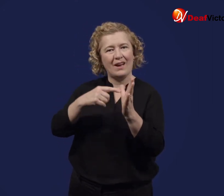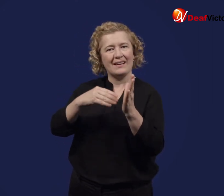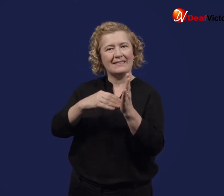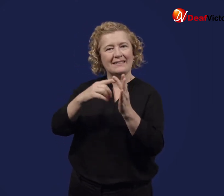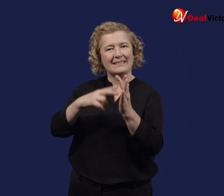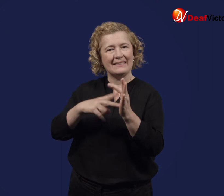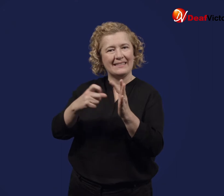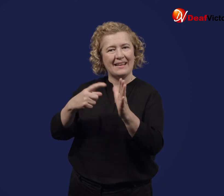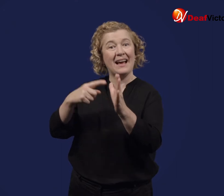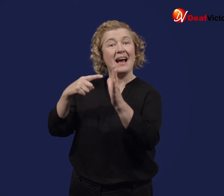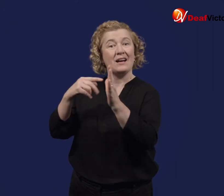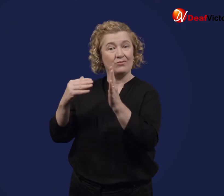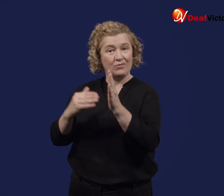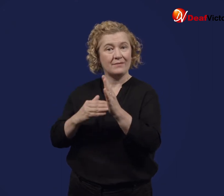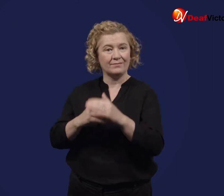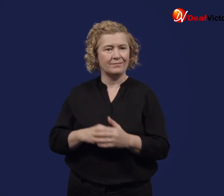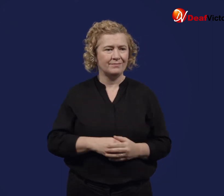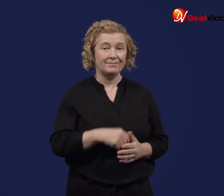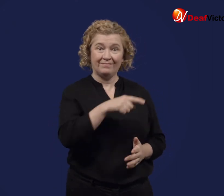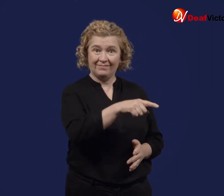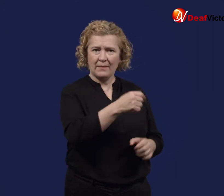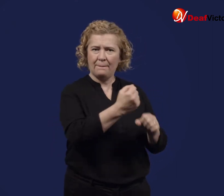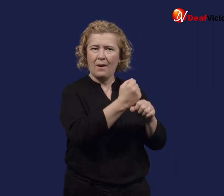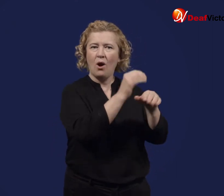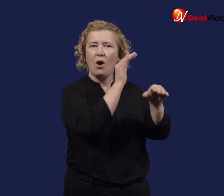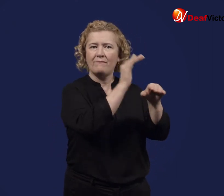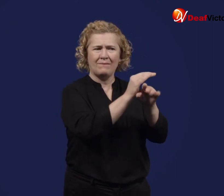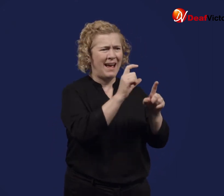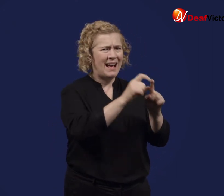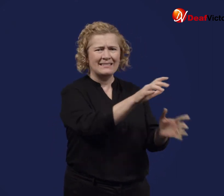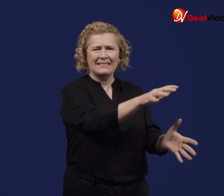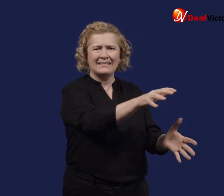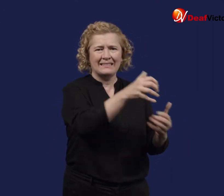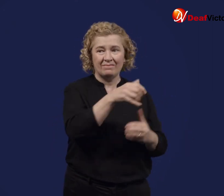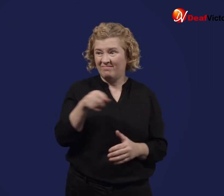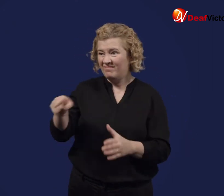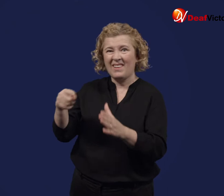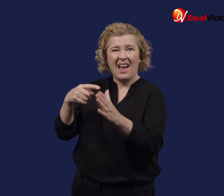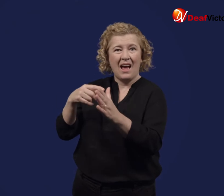These vaccines were produced overseas, and AstraZeneca was initially easier to acquire for the general public.